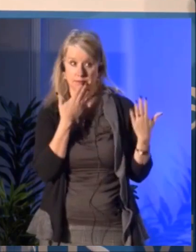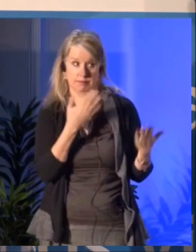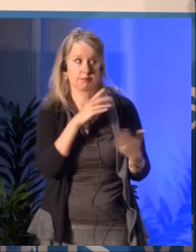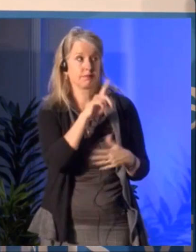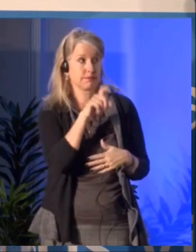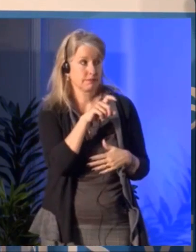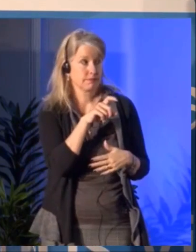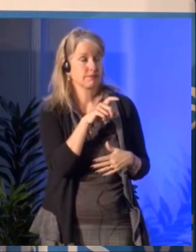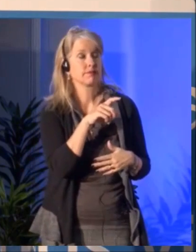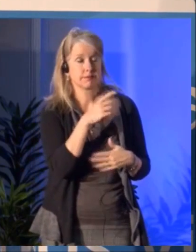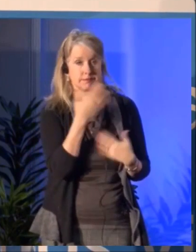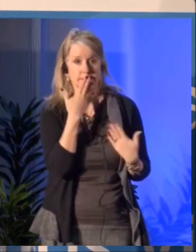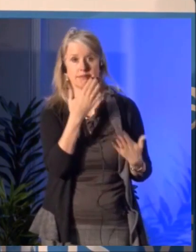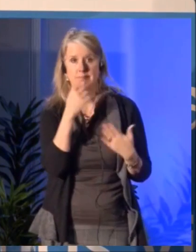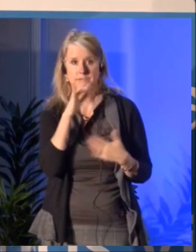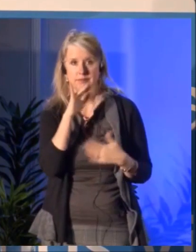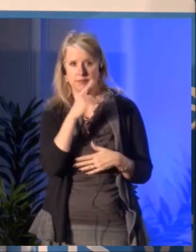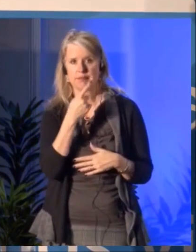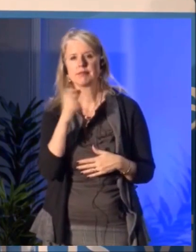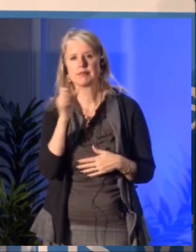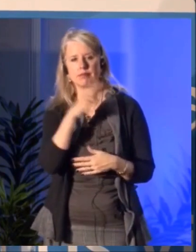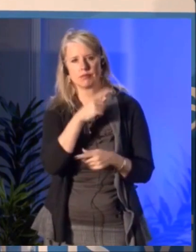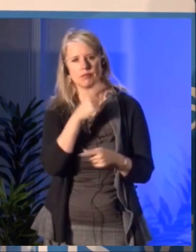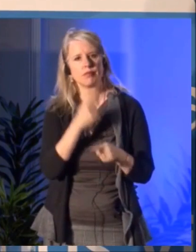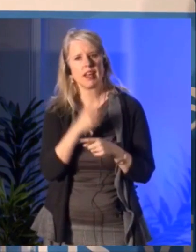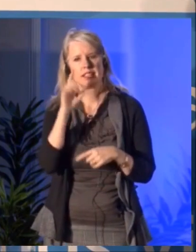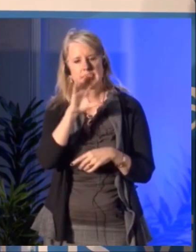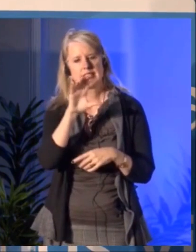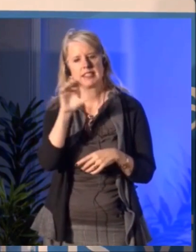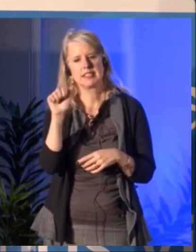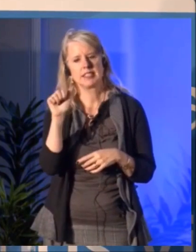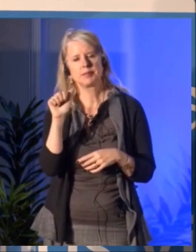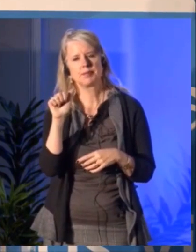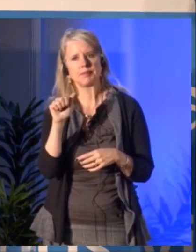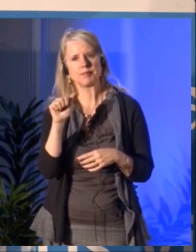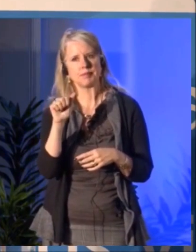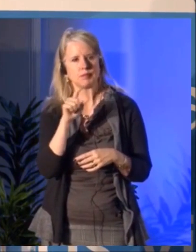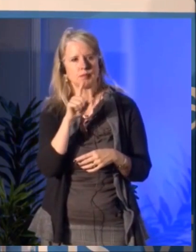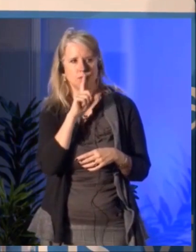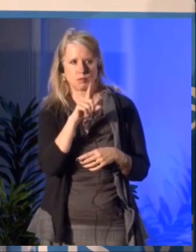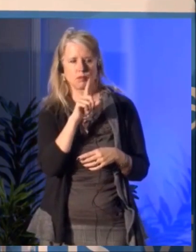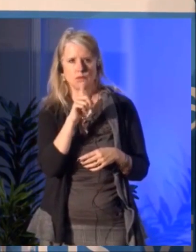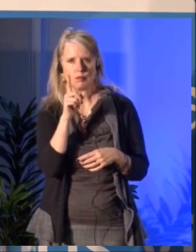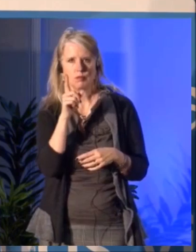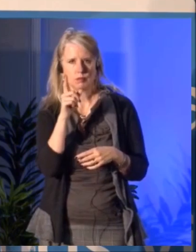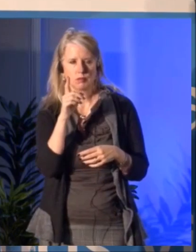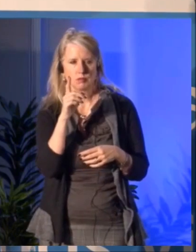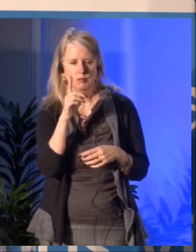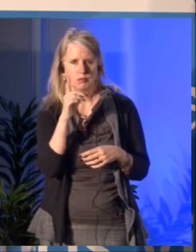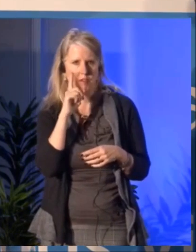of acting is through funding. But there's also a work that needs to be done in order